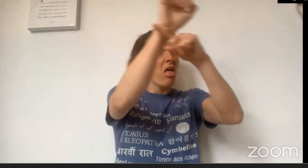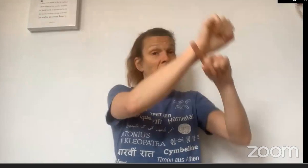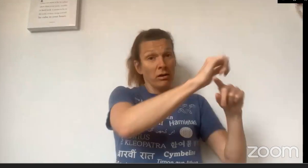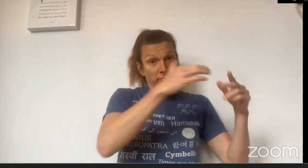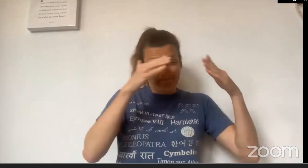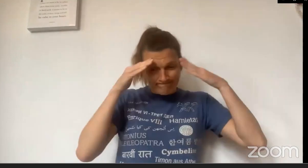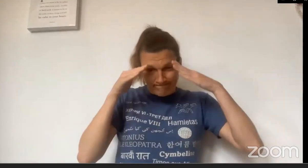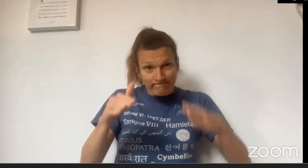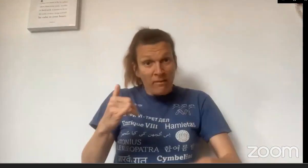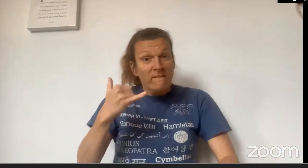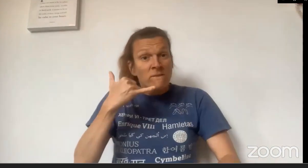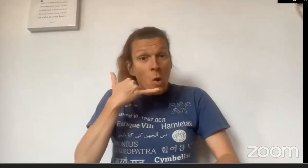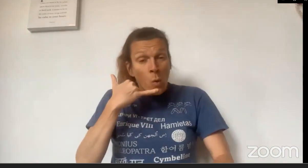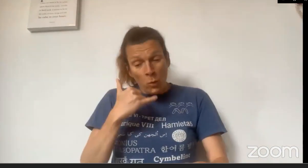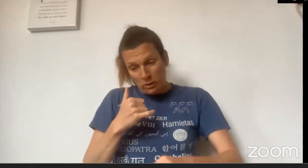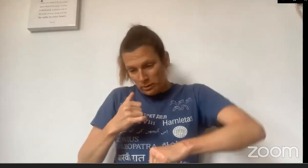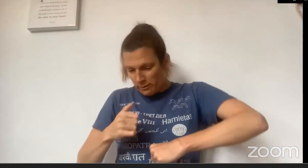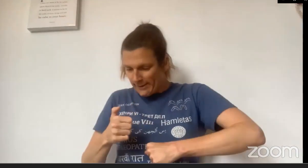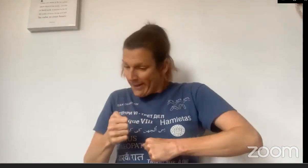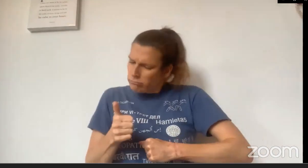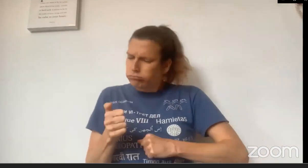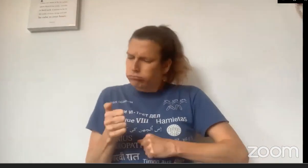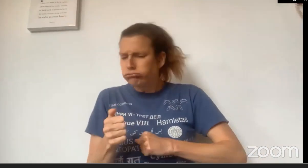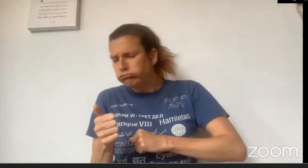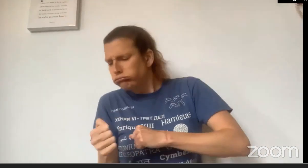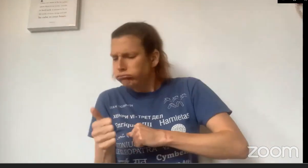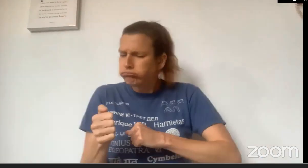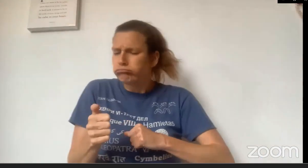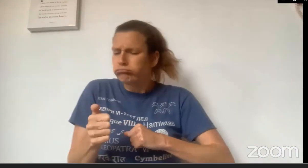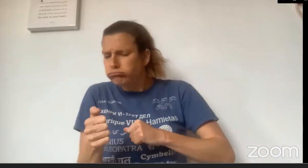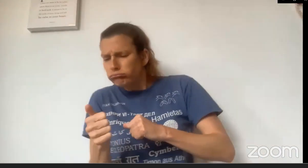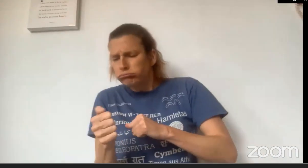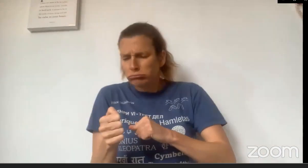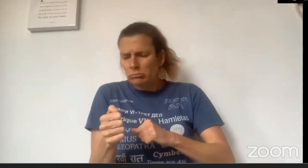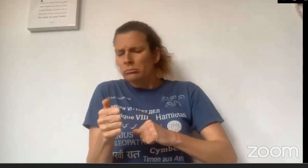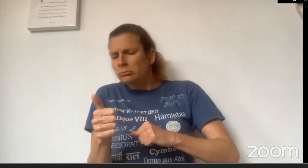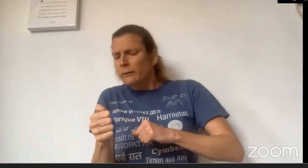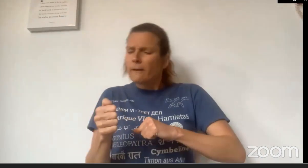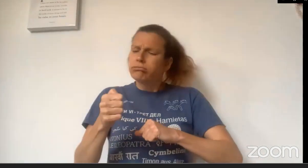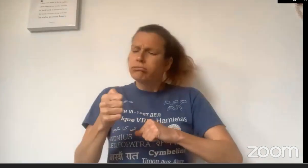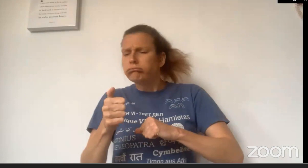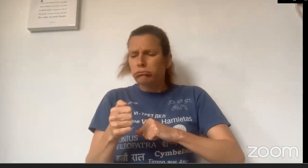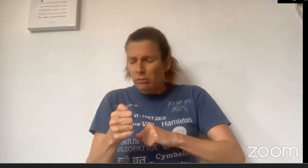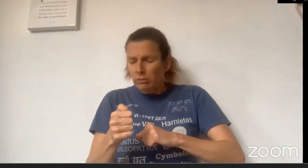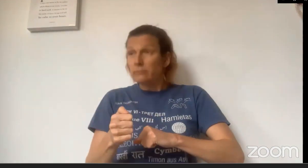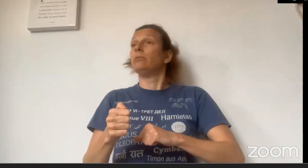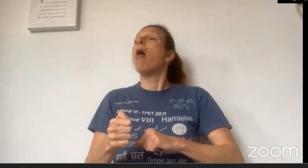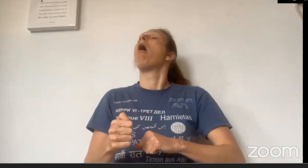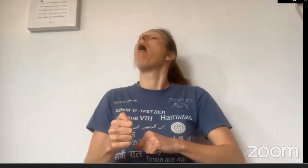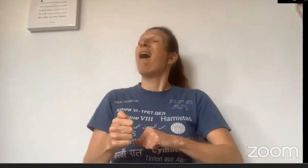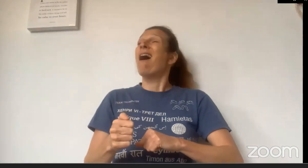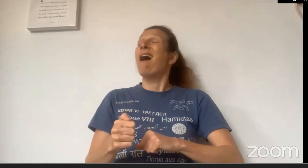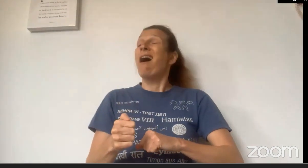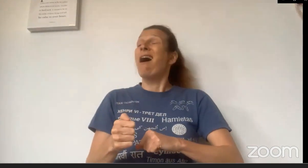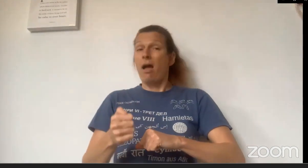really caring about the surroundings but more interested in her phone.